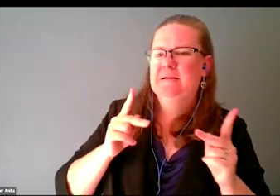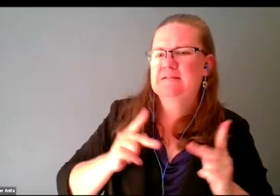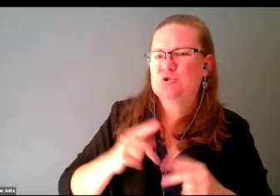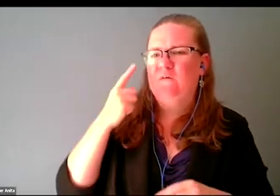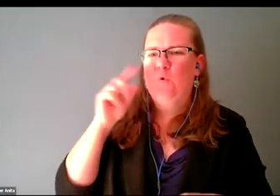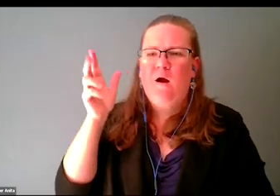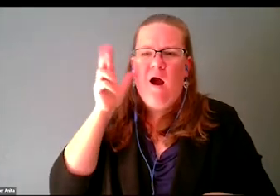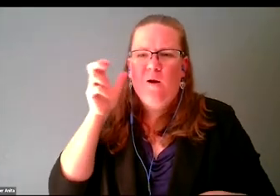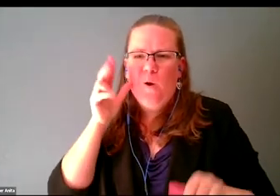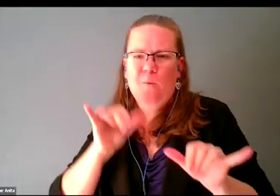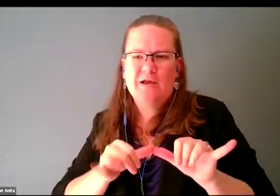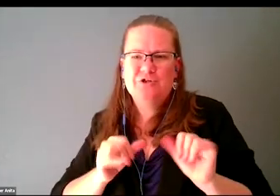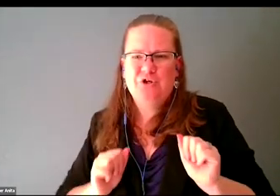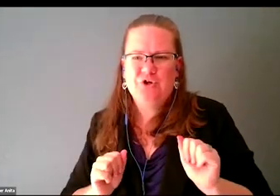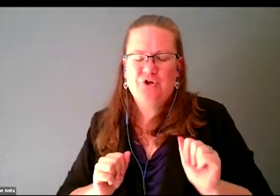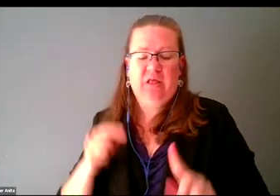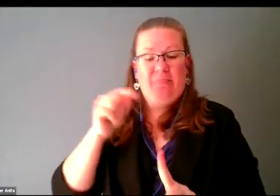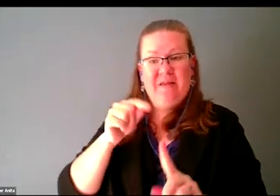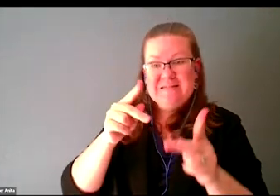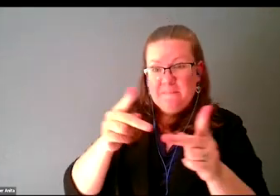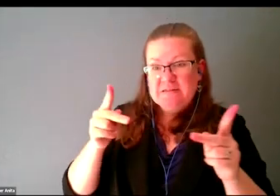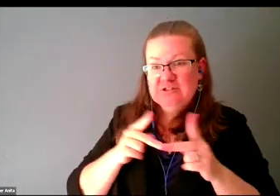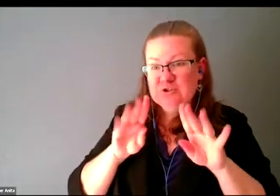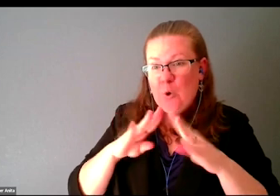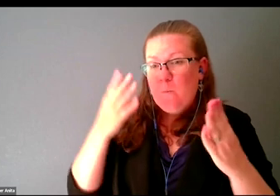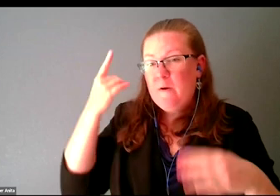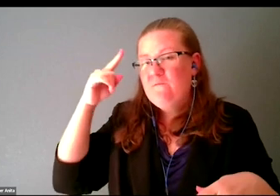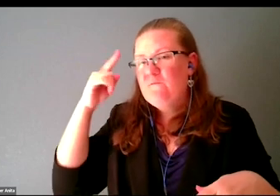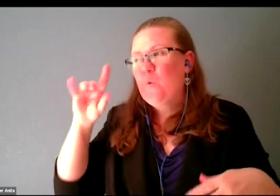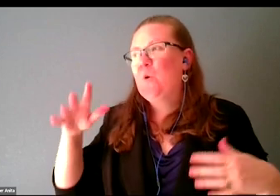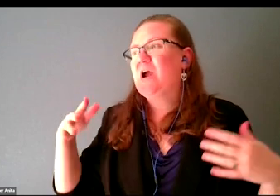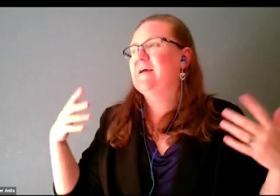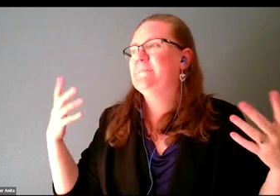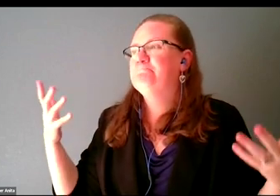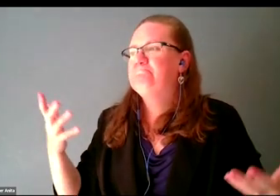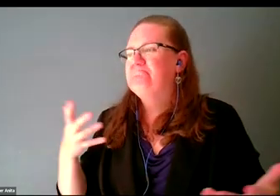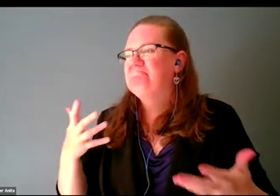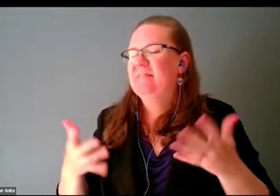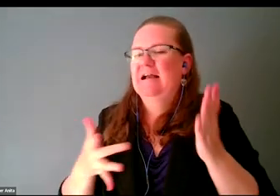This is a position for a tech designer,